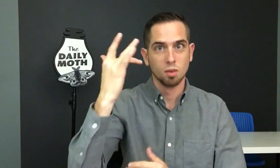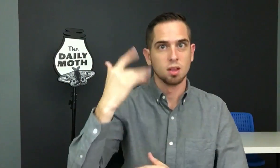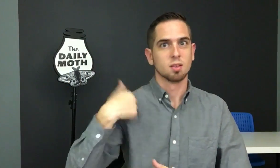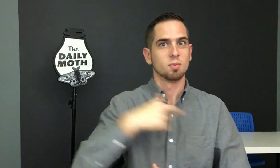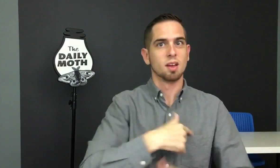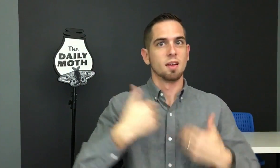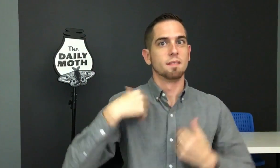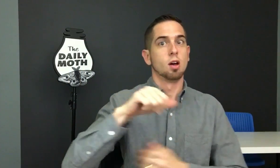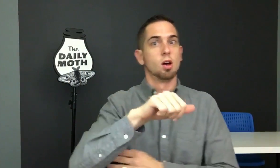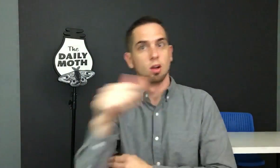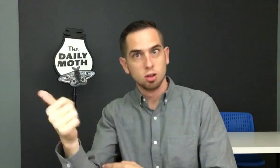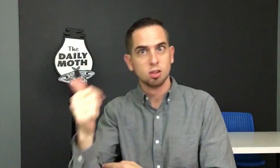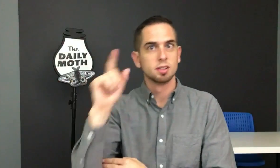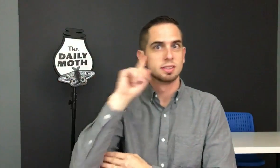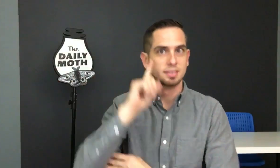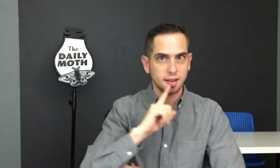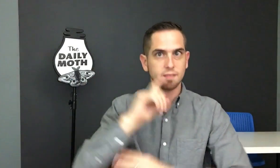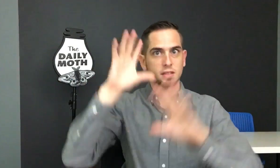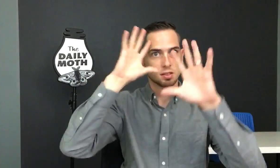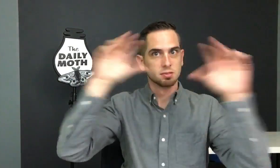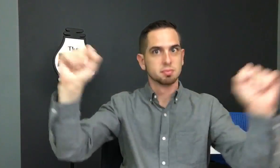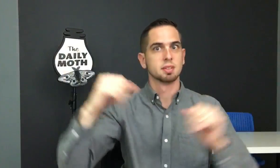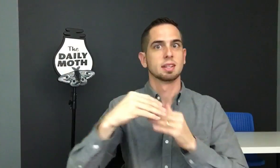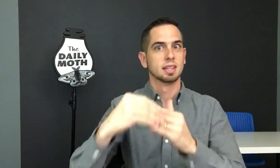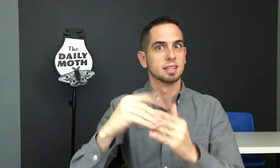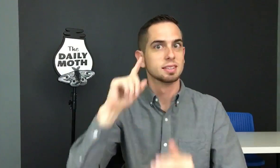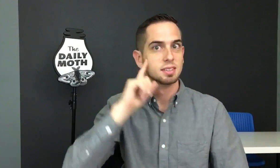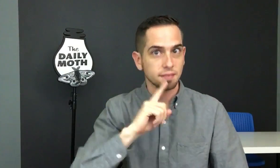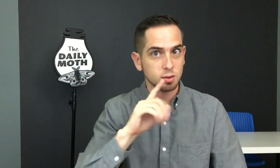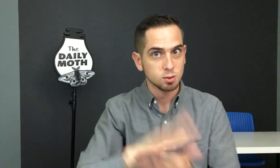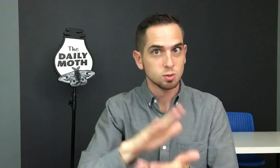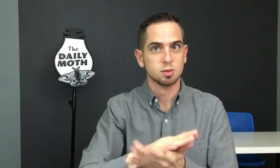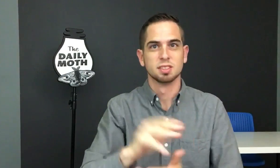We have another Deaf superintendent leading a Deaf school.